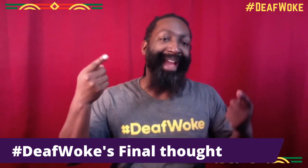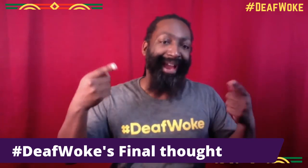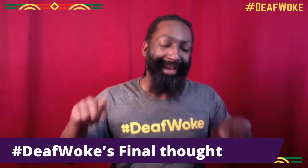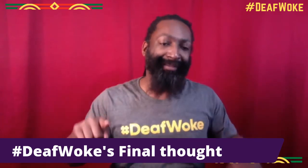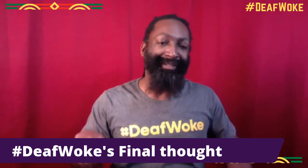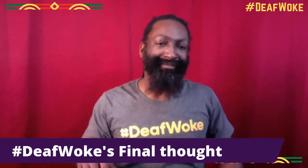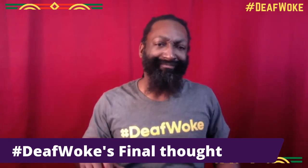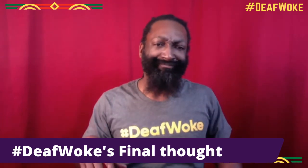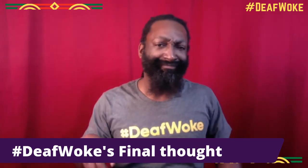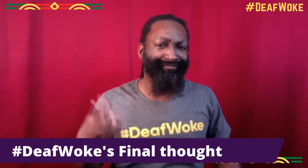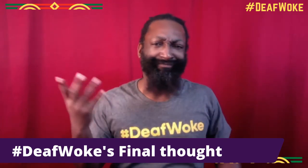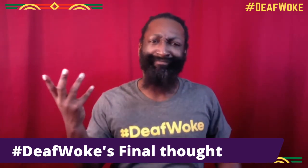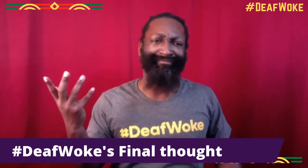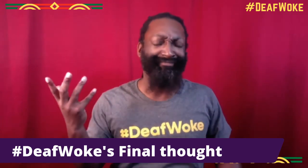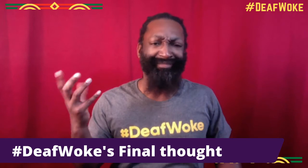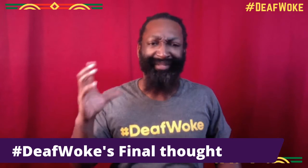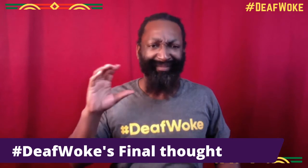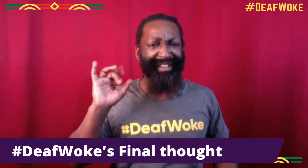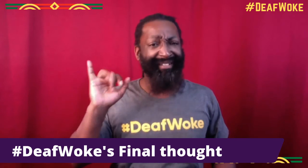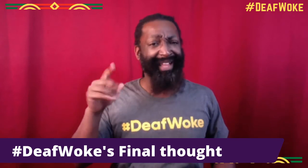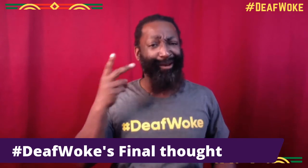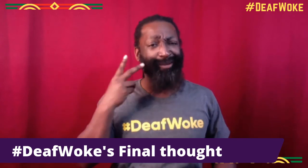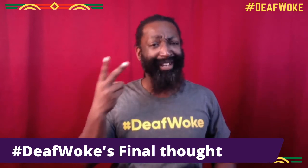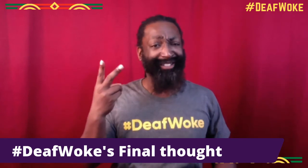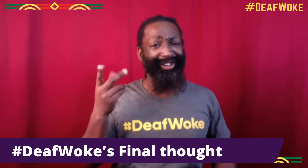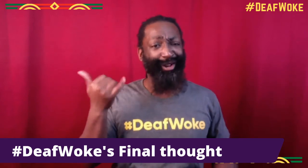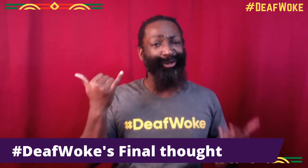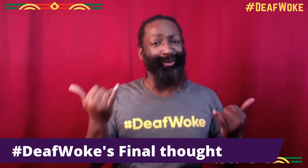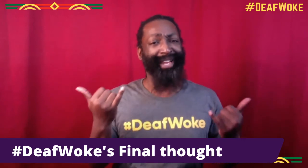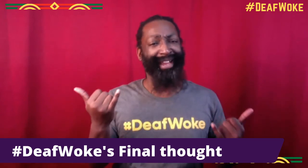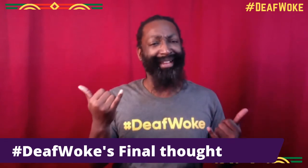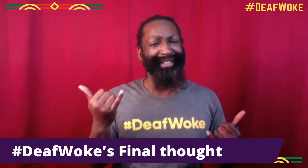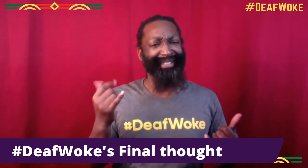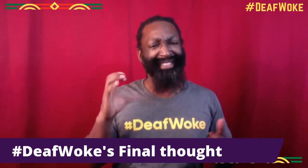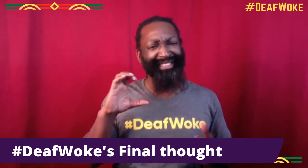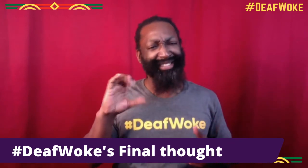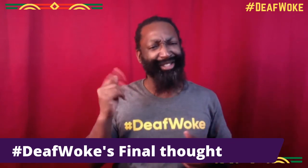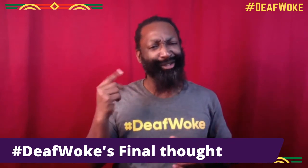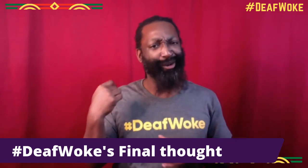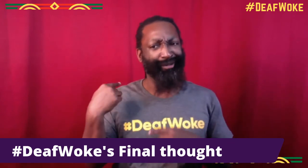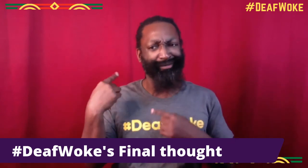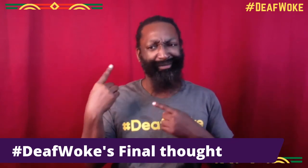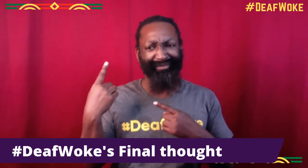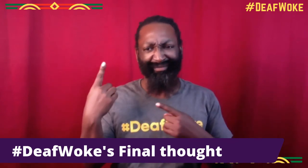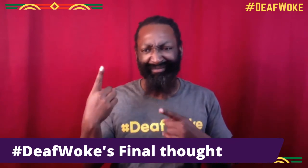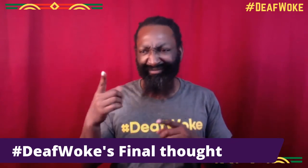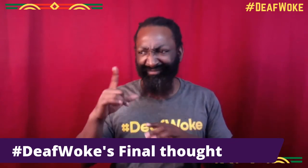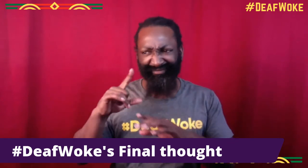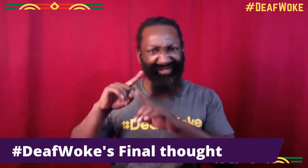making our dreams happen and come to life. So that's what I see and that's what I saw today